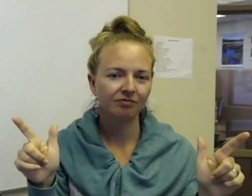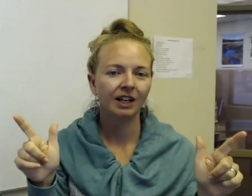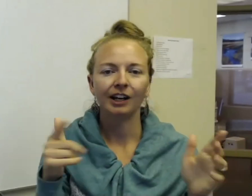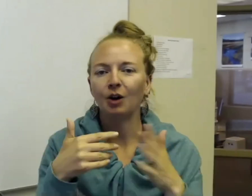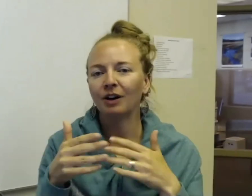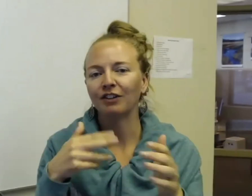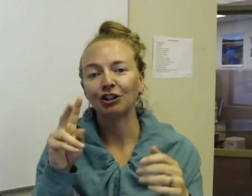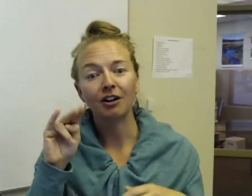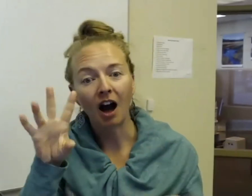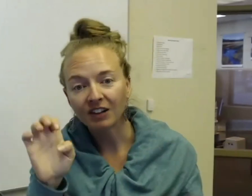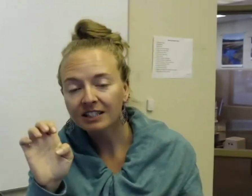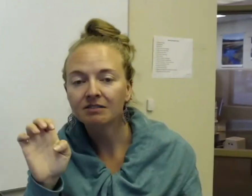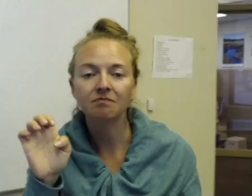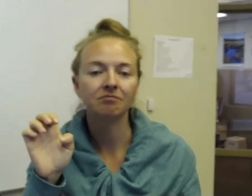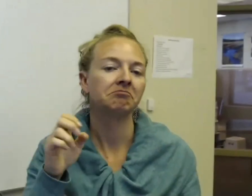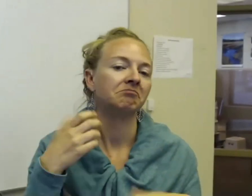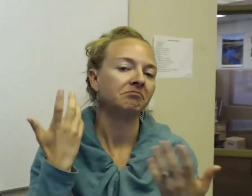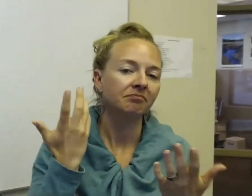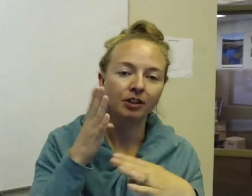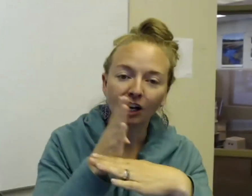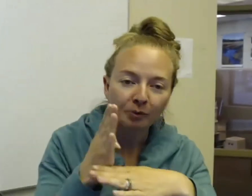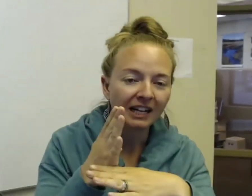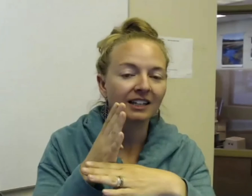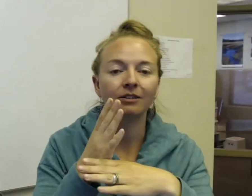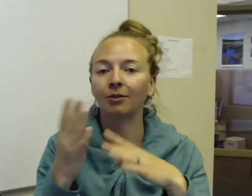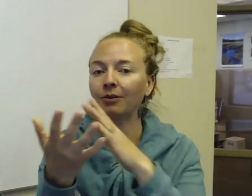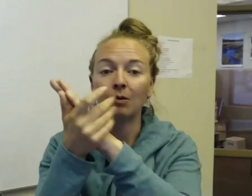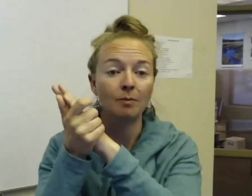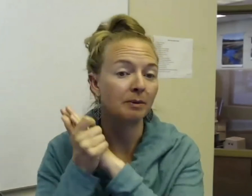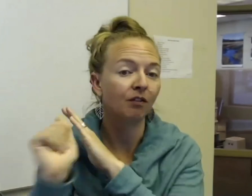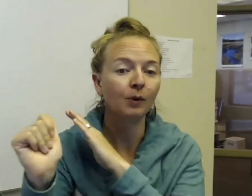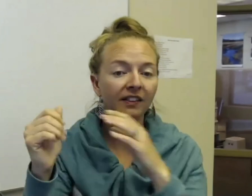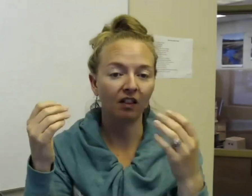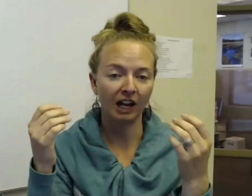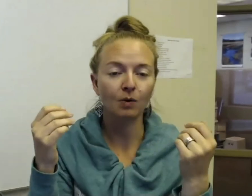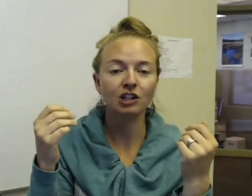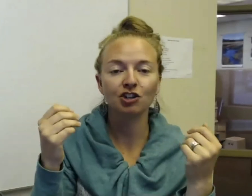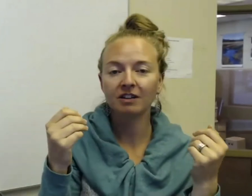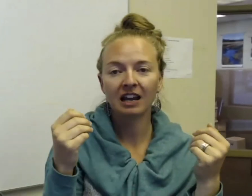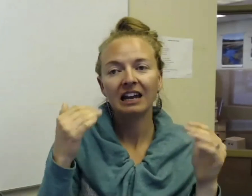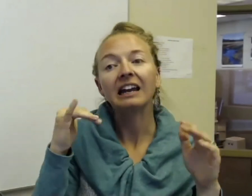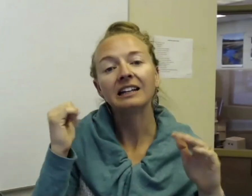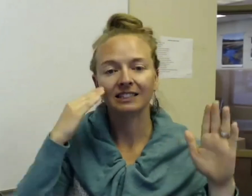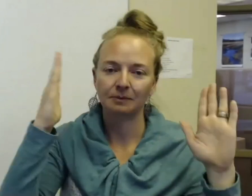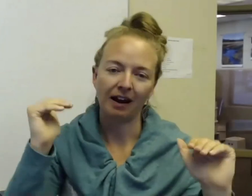whether you're a novice, intermediate, or maybe fluid in the language, it is expected